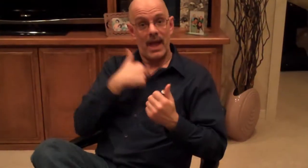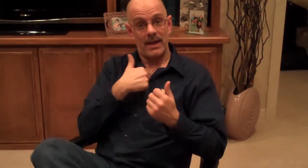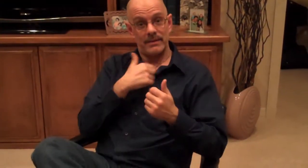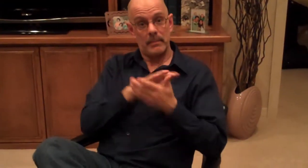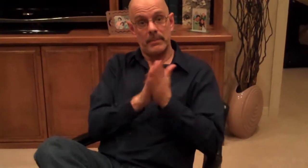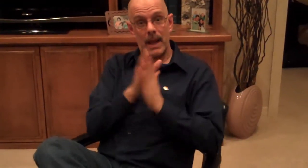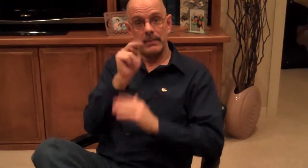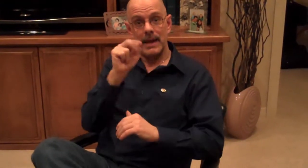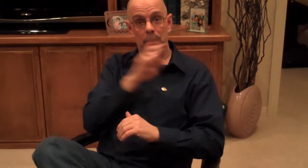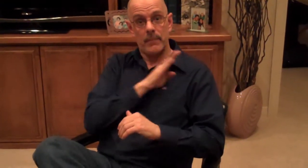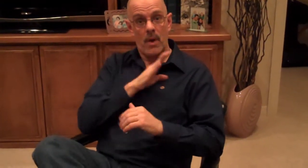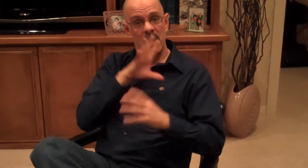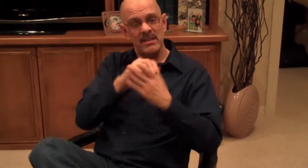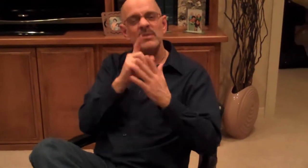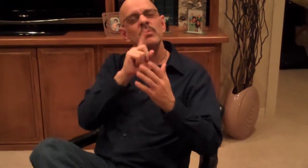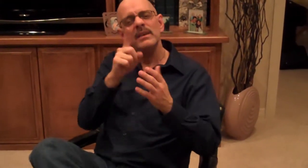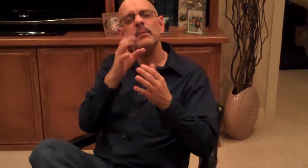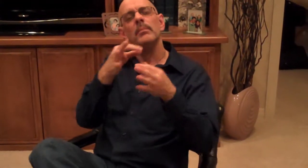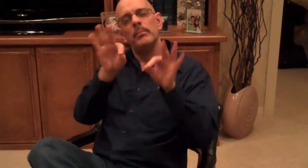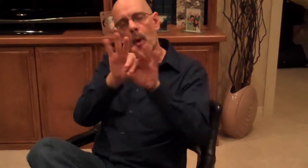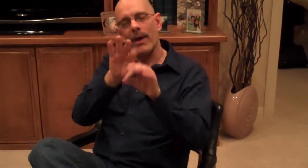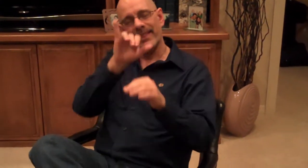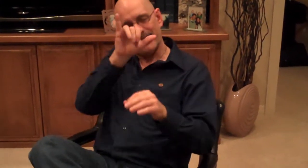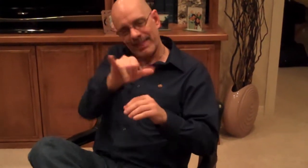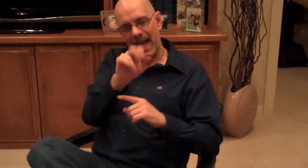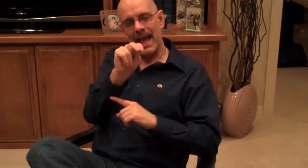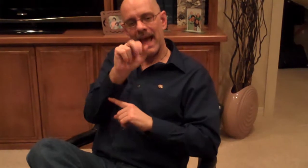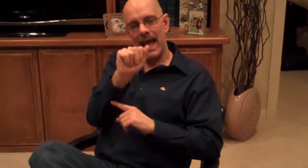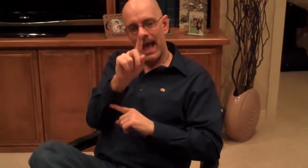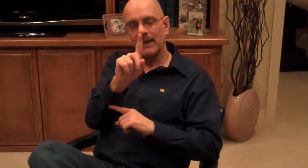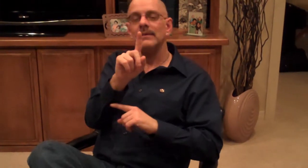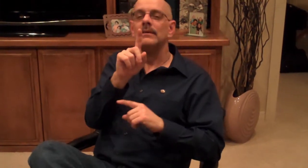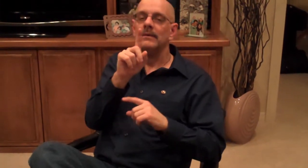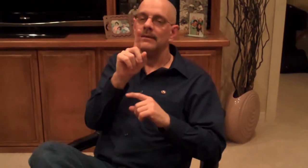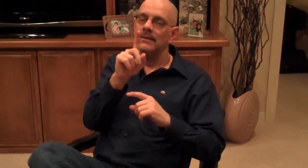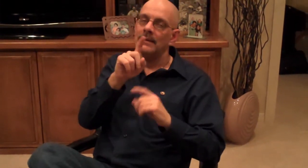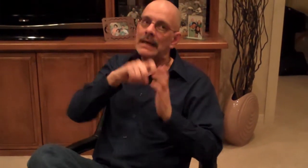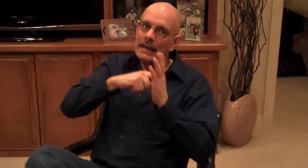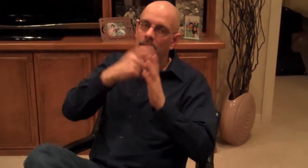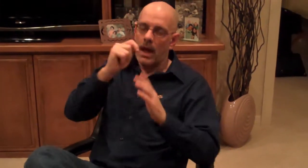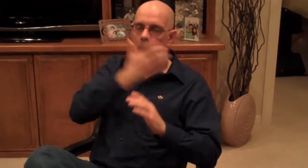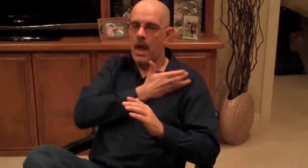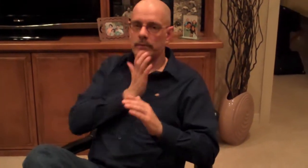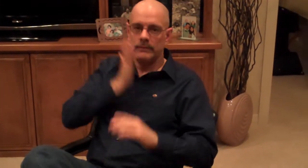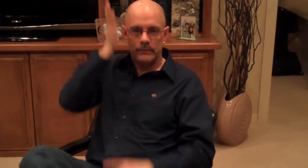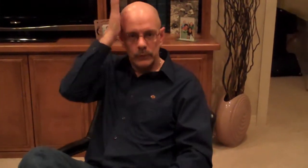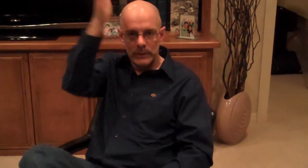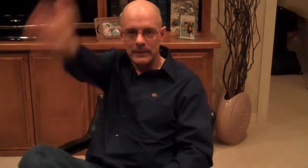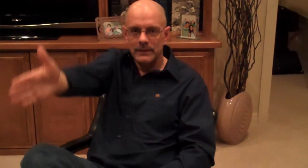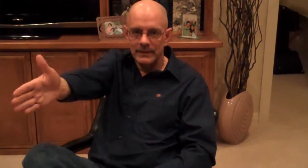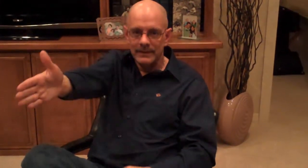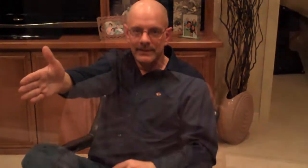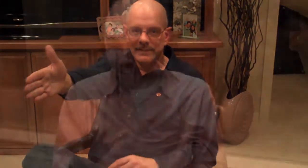The reason I became involved with the NAD Board is because NAD is the key to our future.